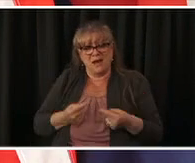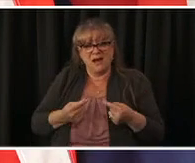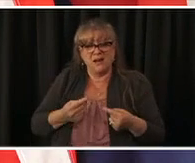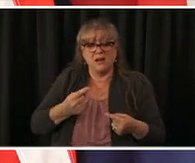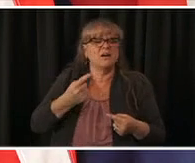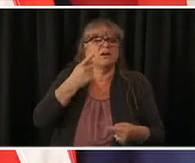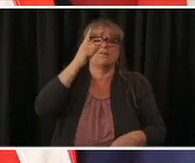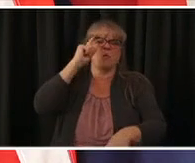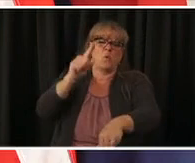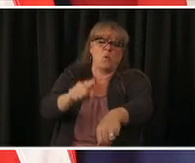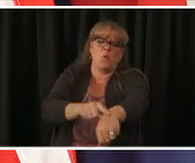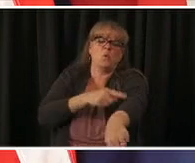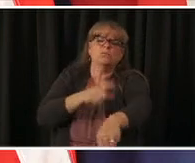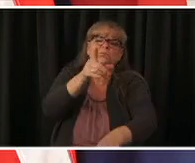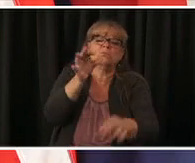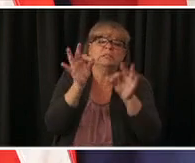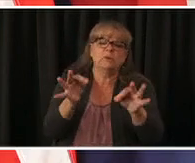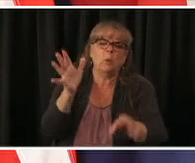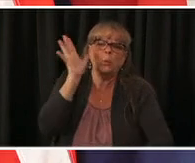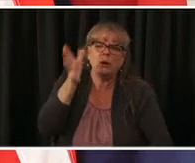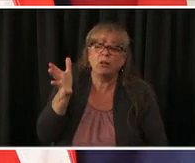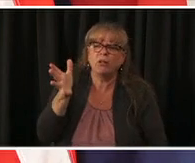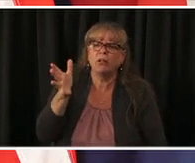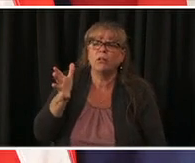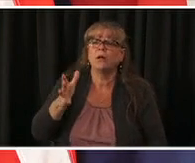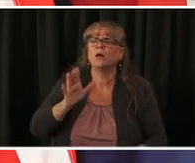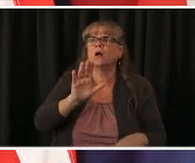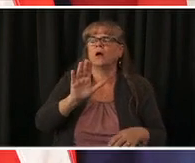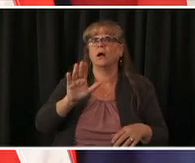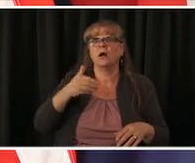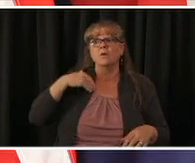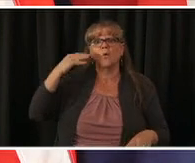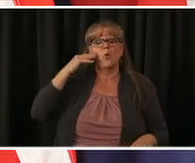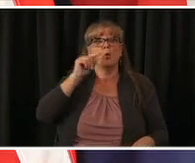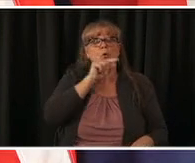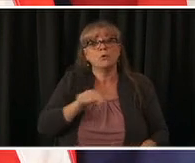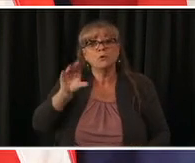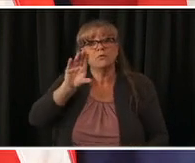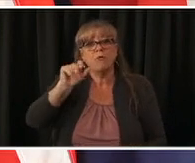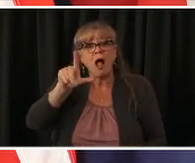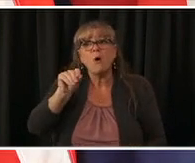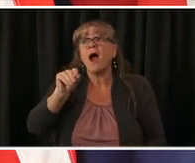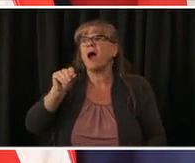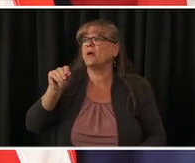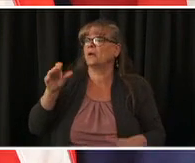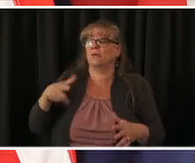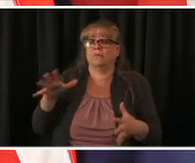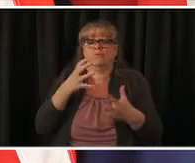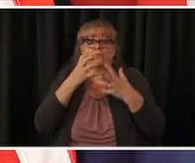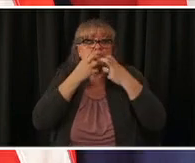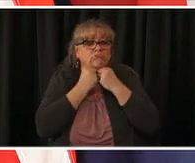of coloradans are open with love and compassion for those affected family members left behind